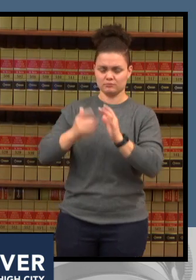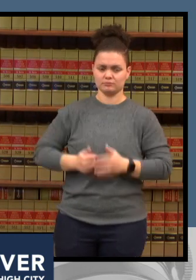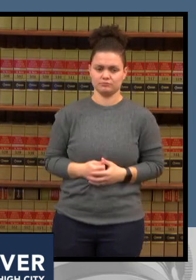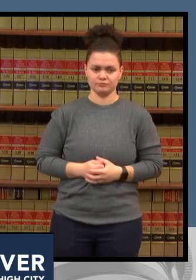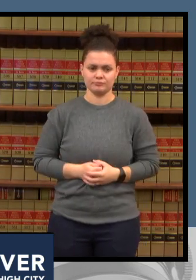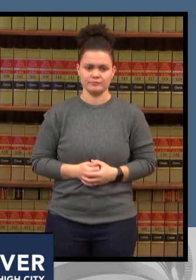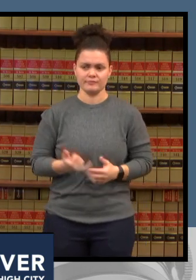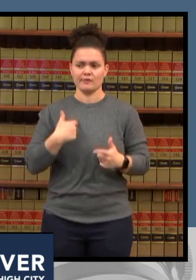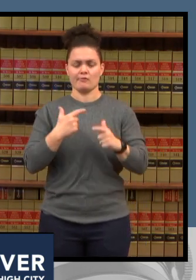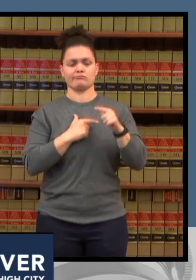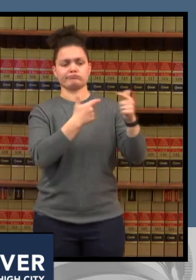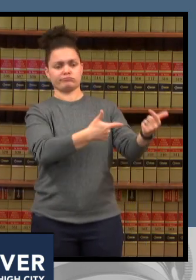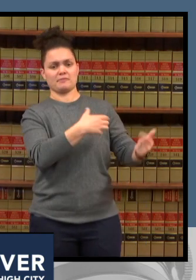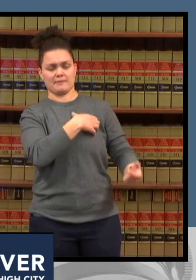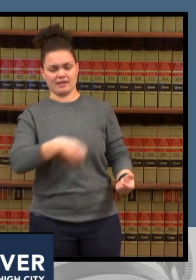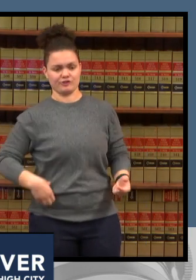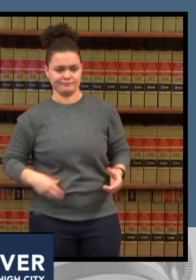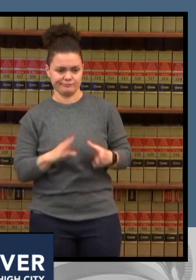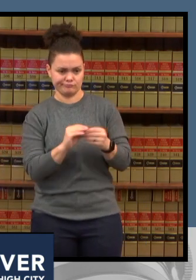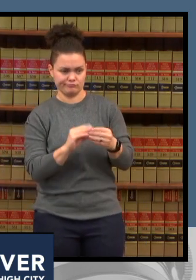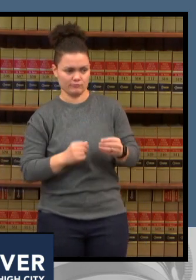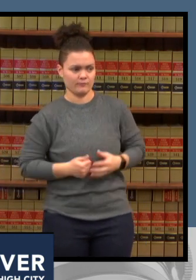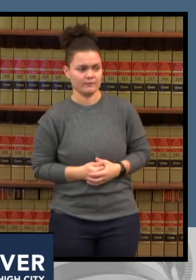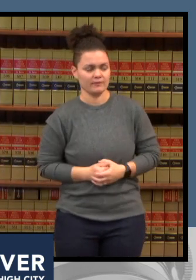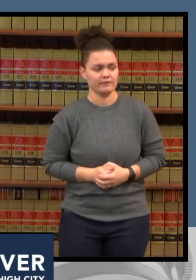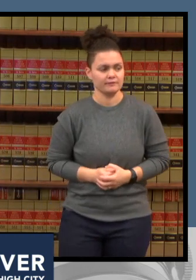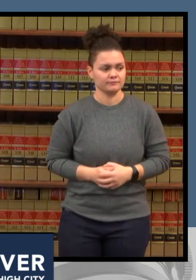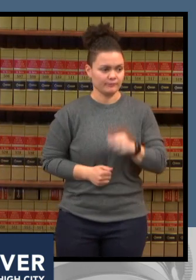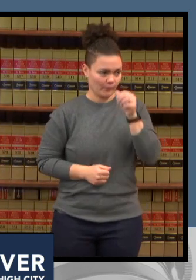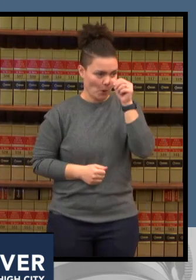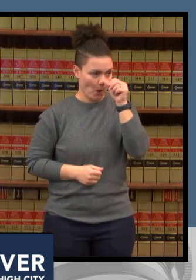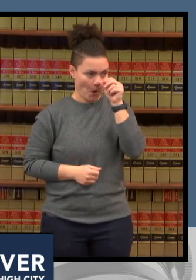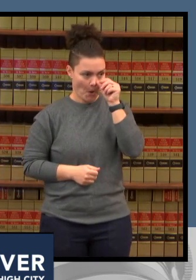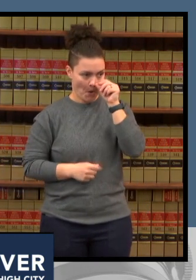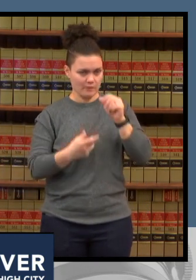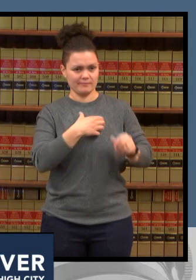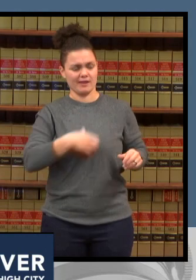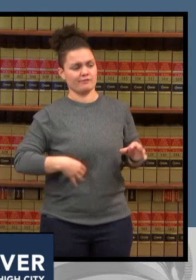thank you dr brumbaugh and i appreciate your message and i hope all of you who are online